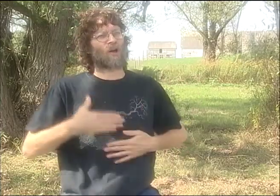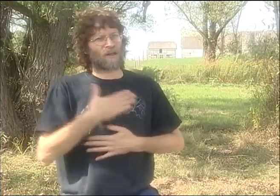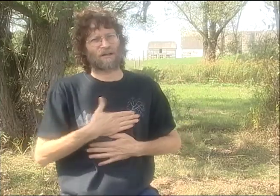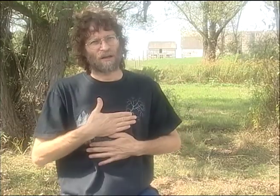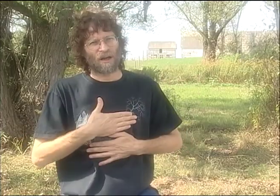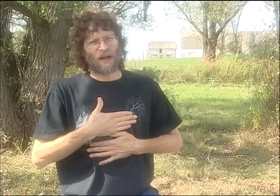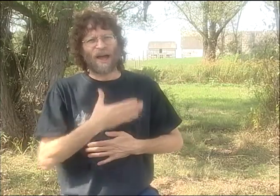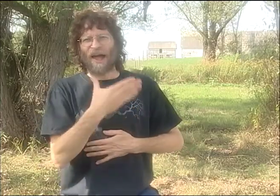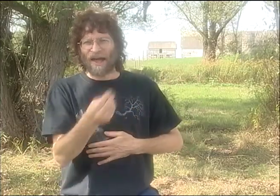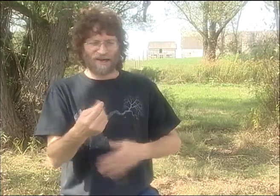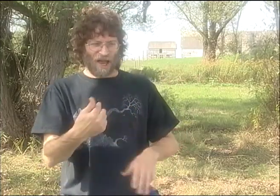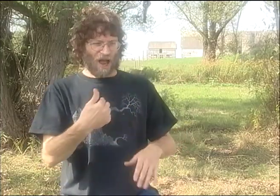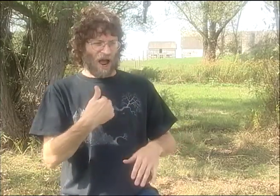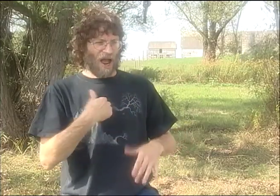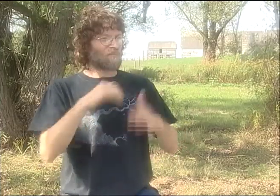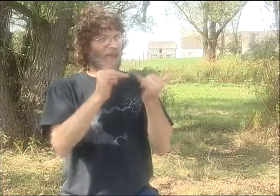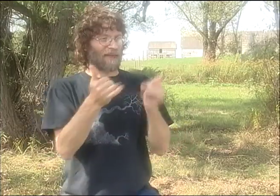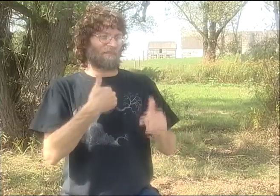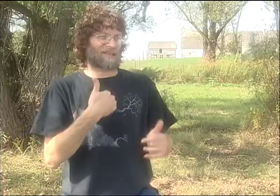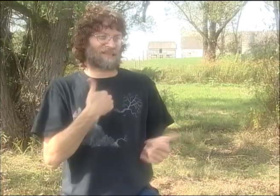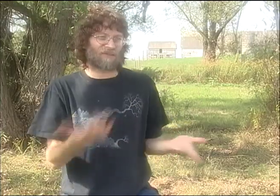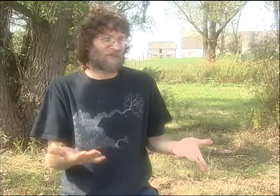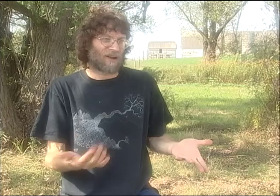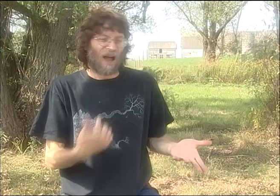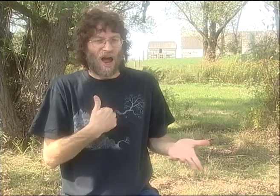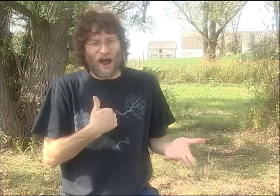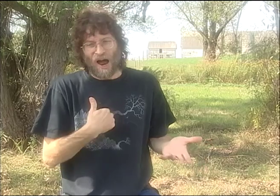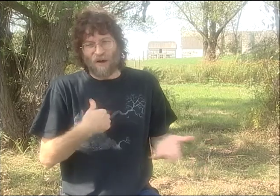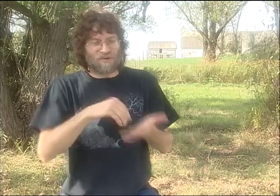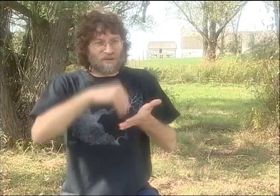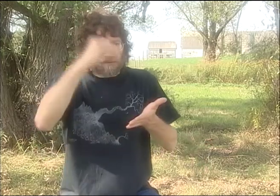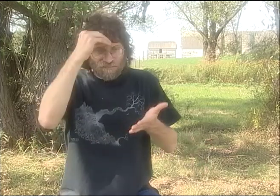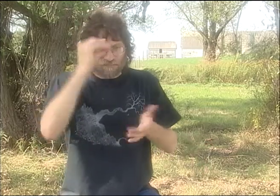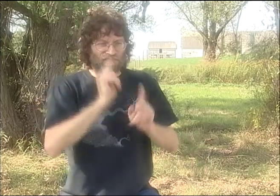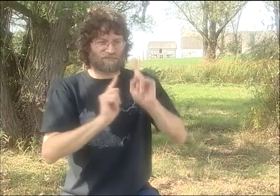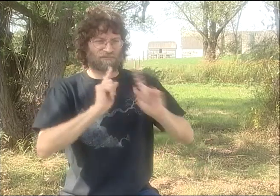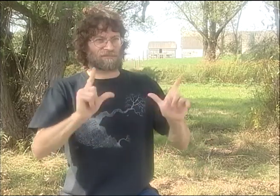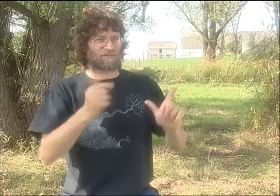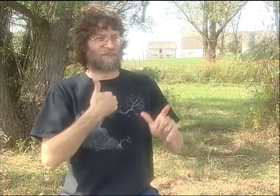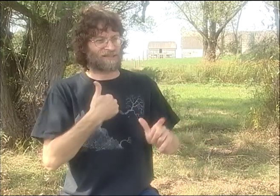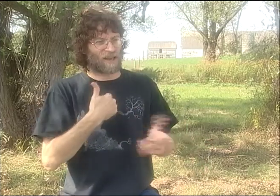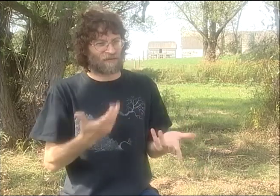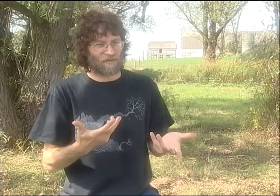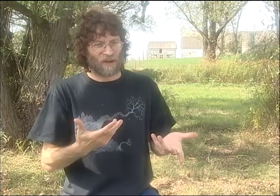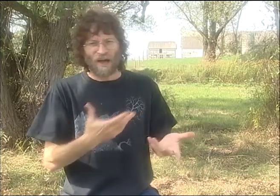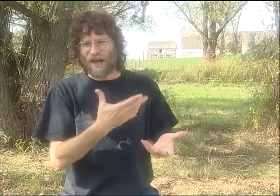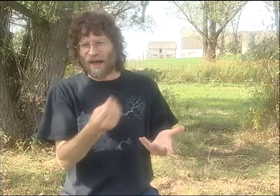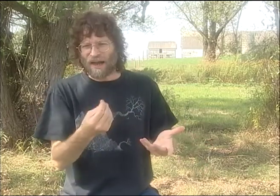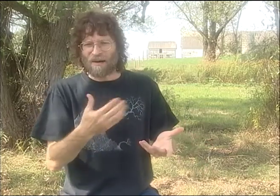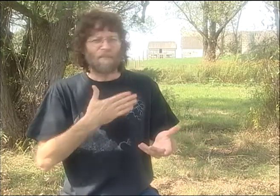I DIDN'T THINK WHAT WE WERE DOING WAS POETRY OR PLAYING WITH THE LANGUAGE. I JUST--I DON'T KNOW. I WAS JUST HAVING FUN.